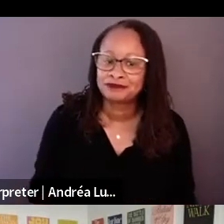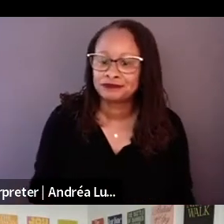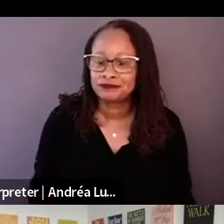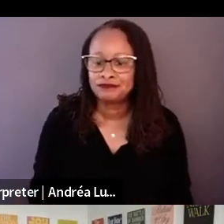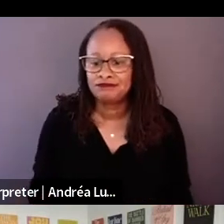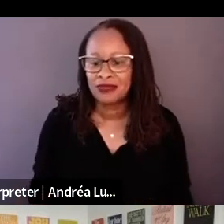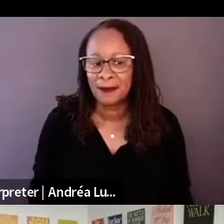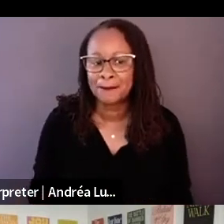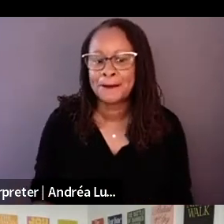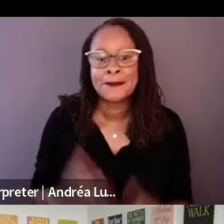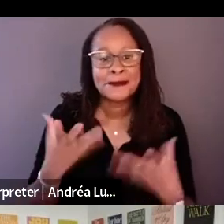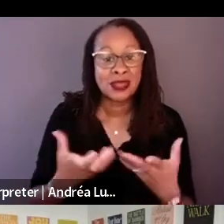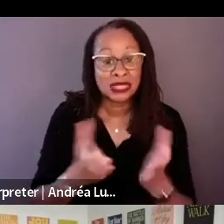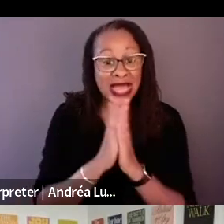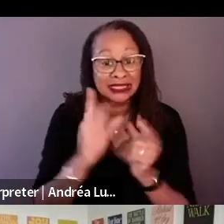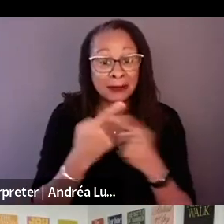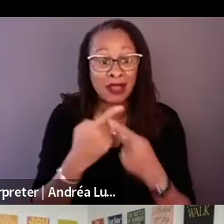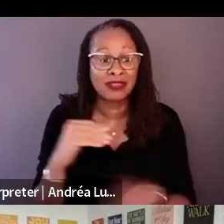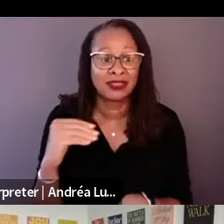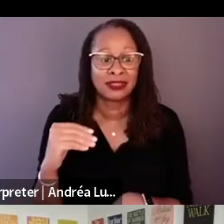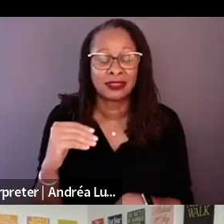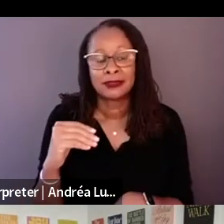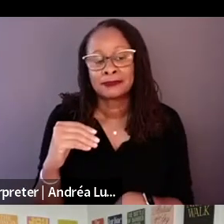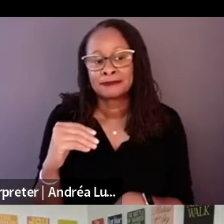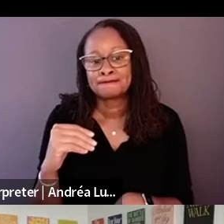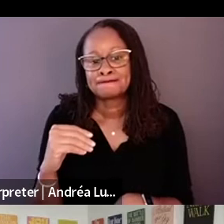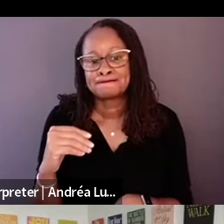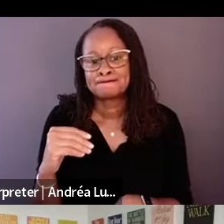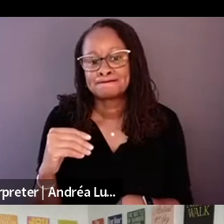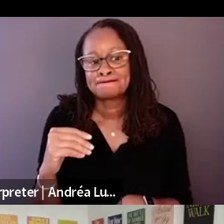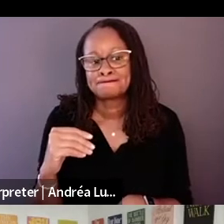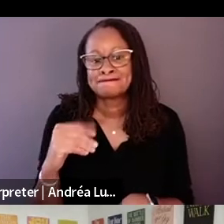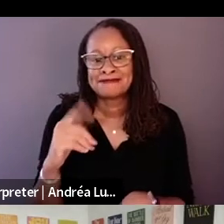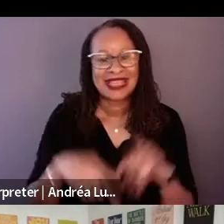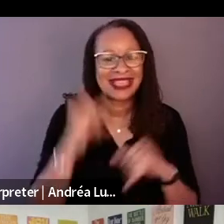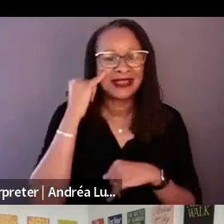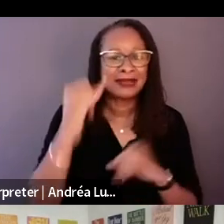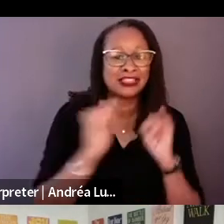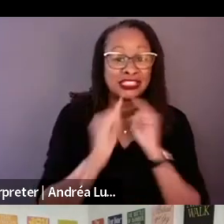someone, and you have the documents and he is denying them. Yeah.